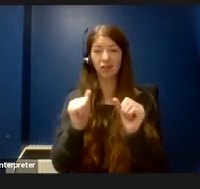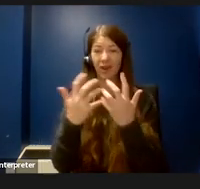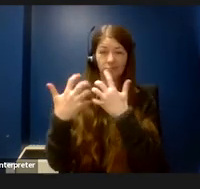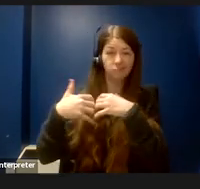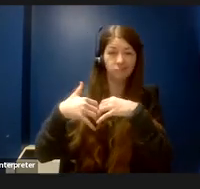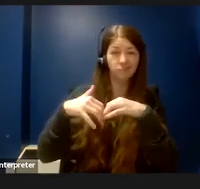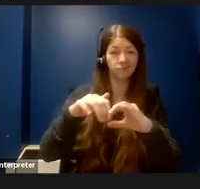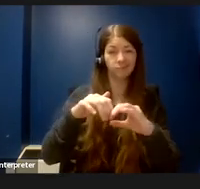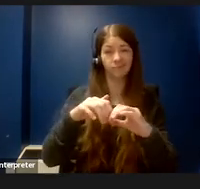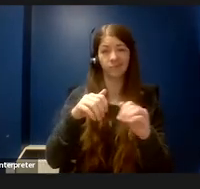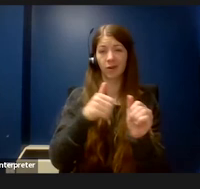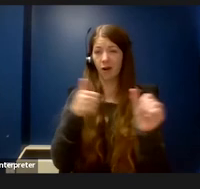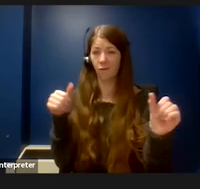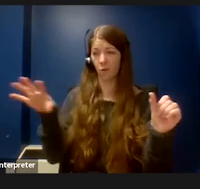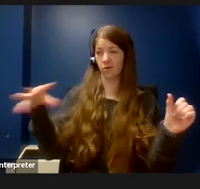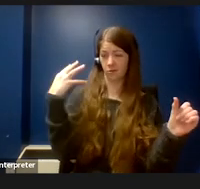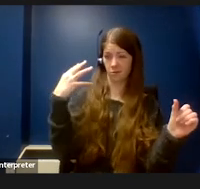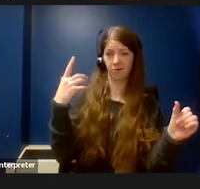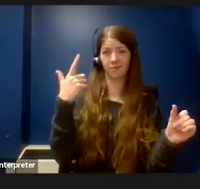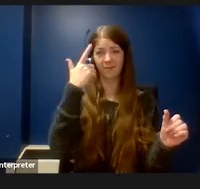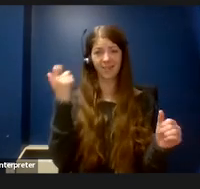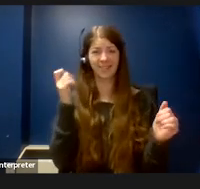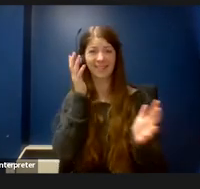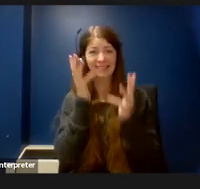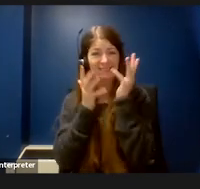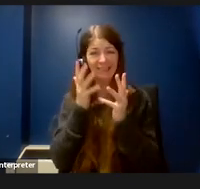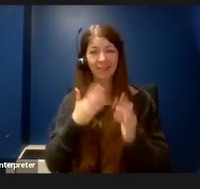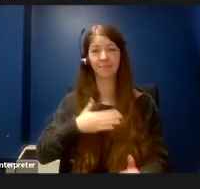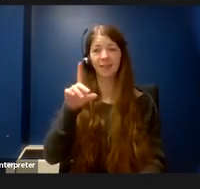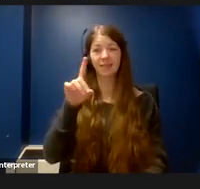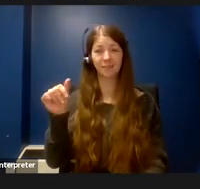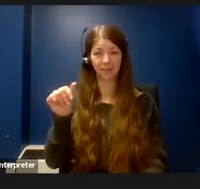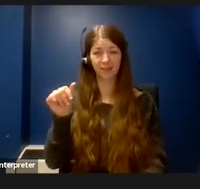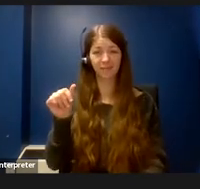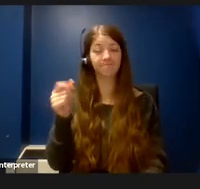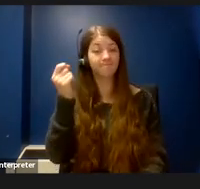feeling ashamed of my disability; however, I’ve grown to be more confident in who I